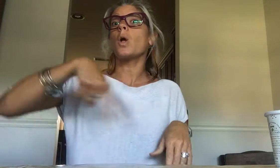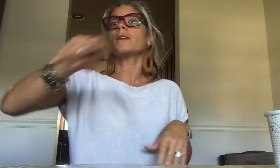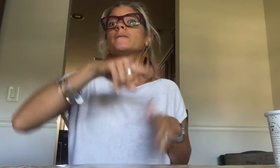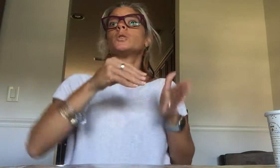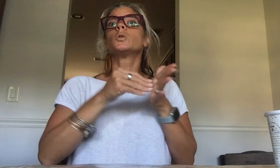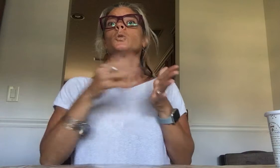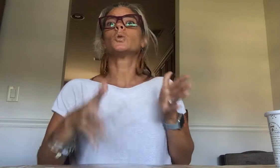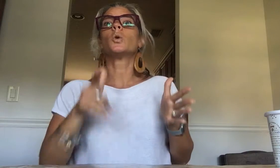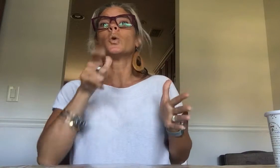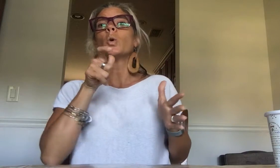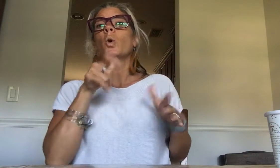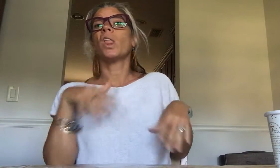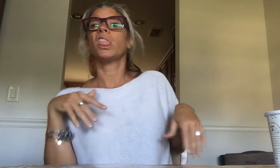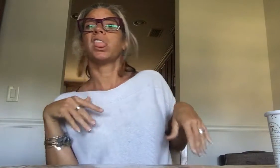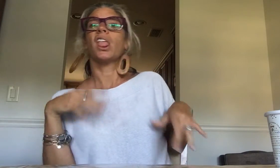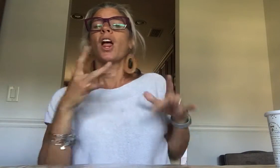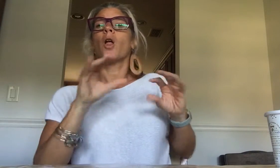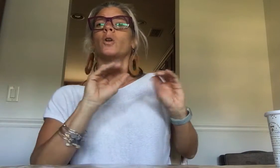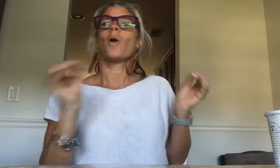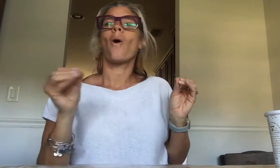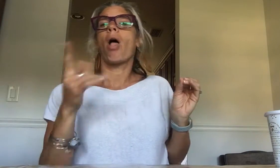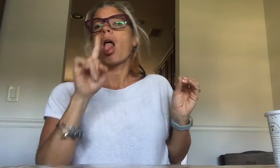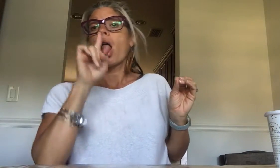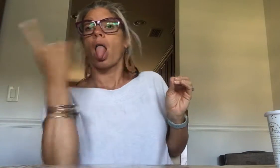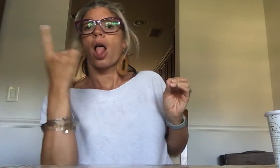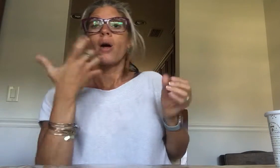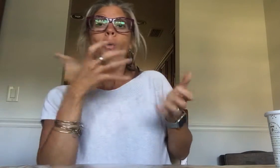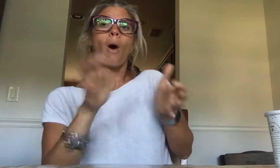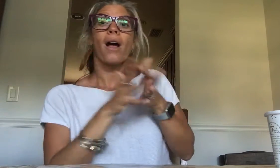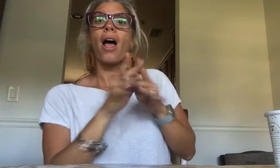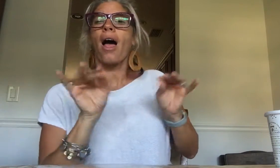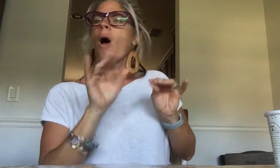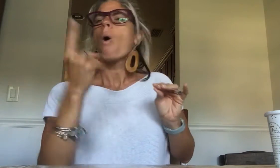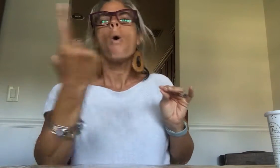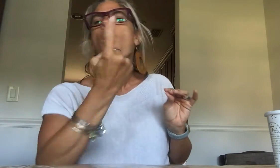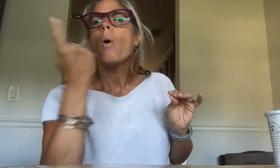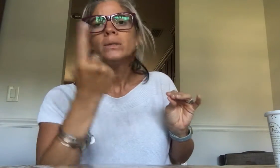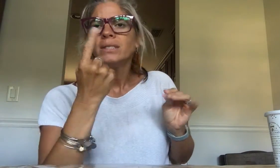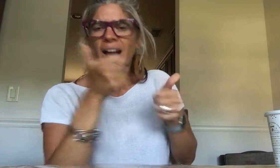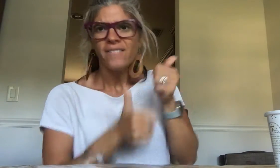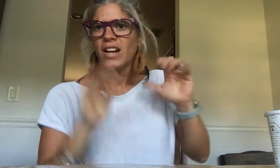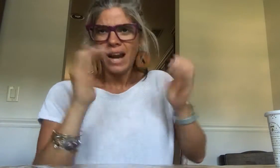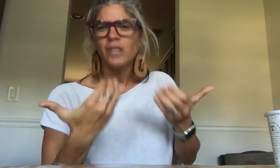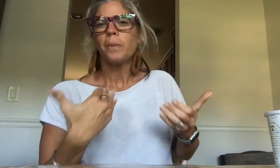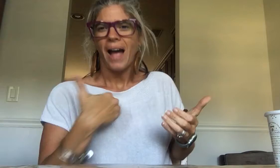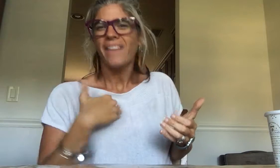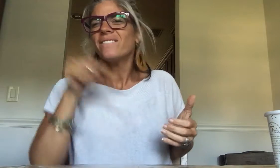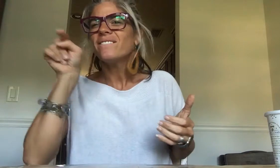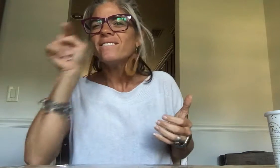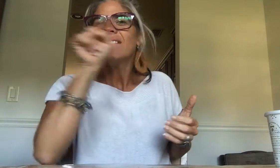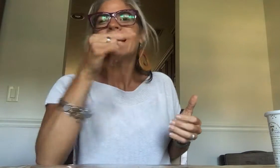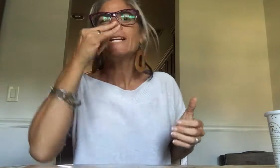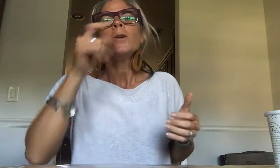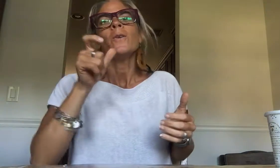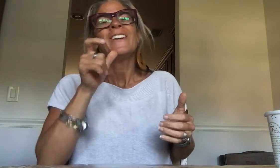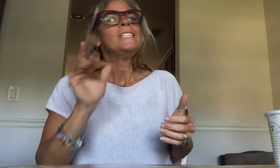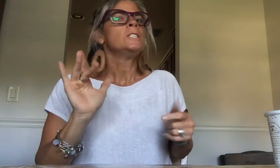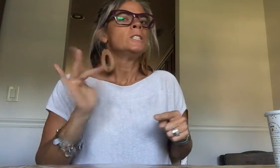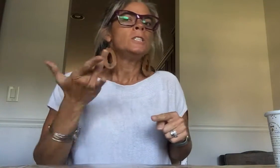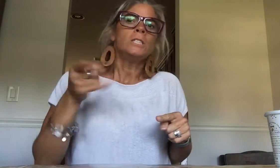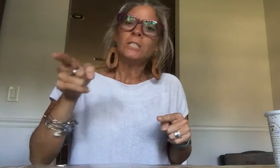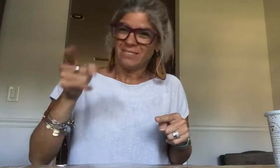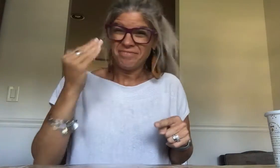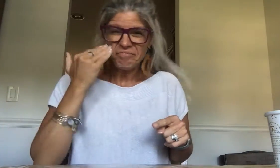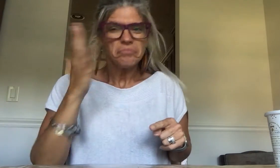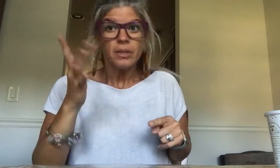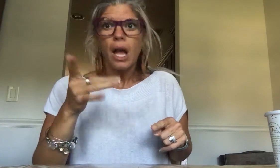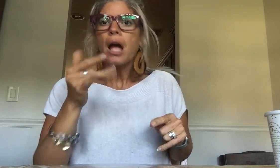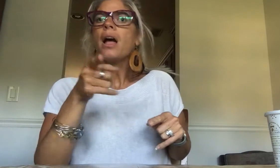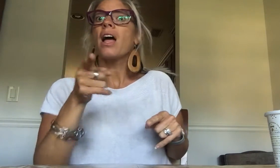Those students who showed their disregard, did't want to participate -- always -- every class has a few who vex the teacher--